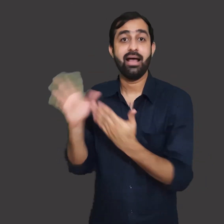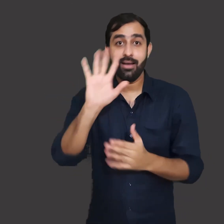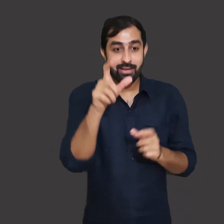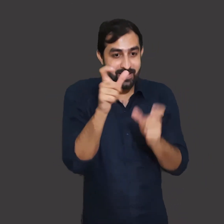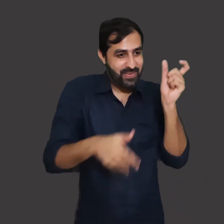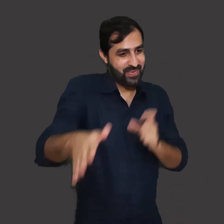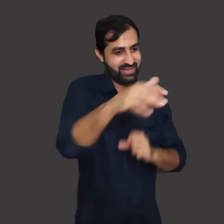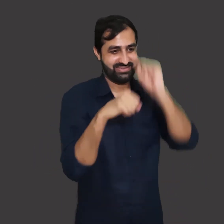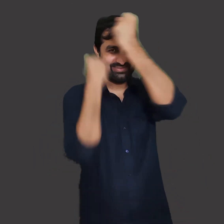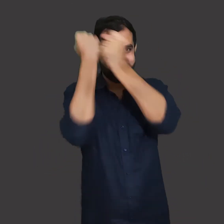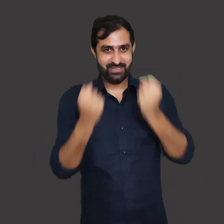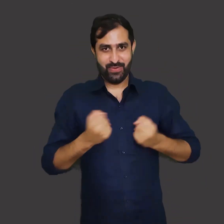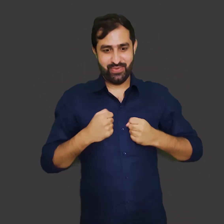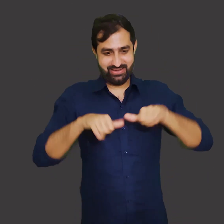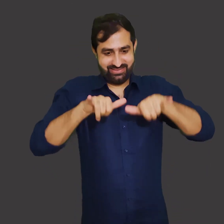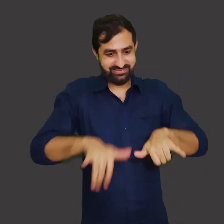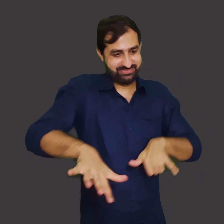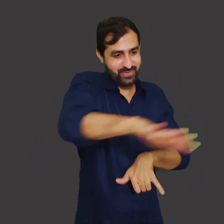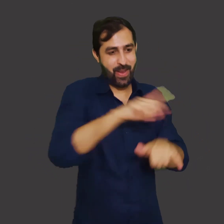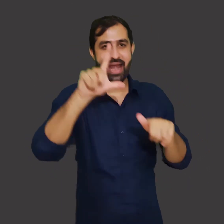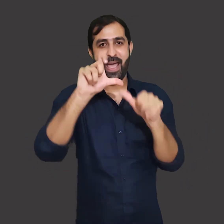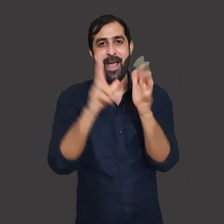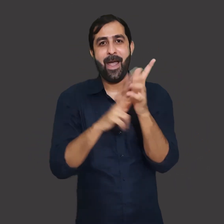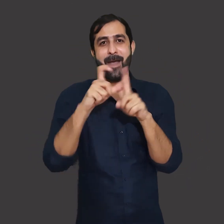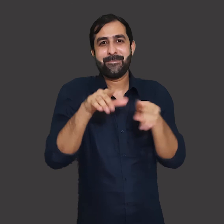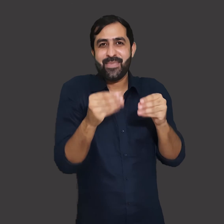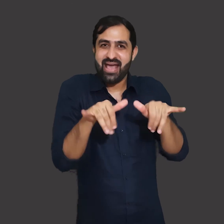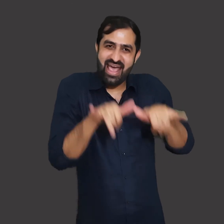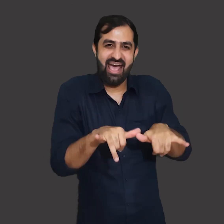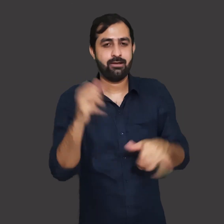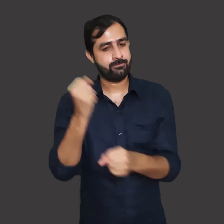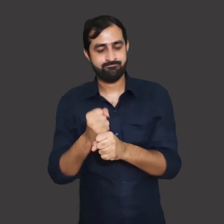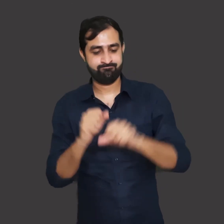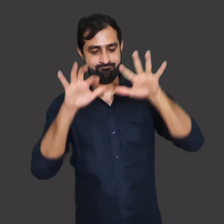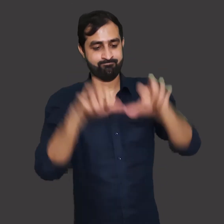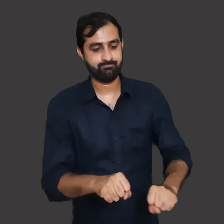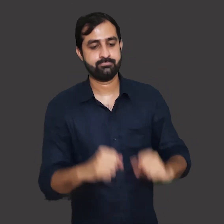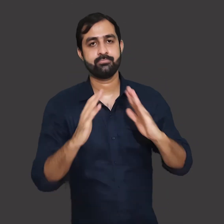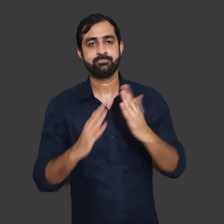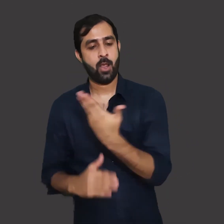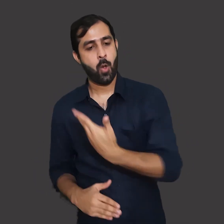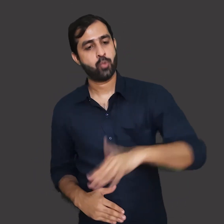and government is benefited from it. Construction of dams may be beneficial for government agencies or government.